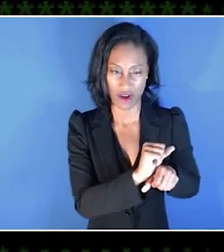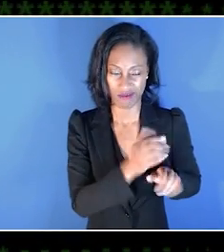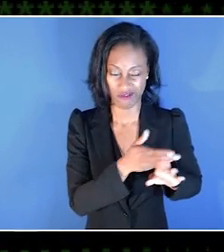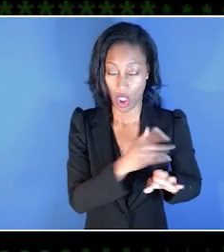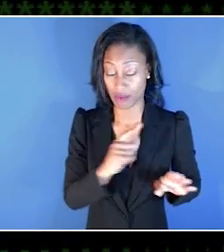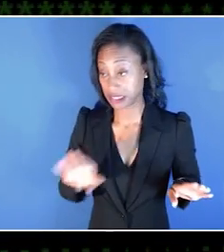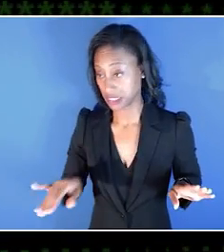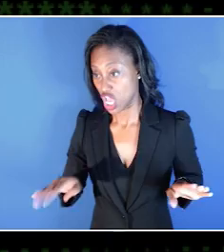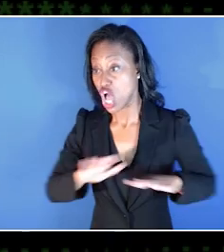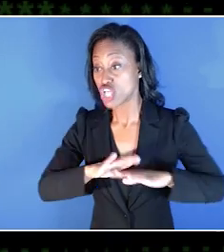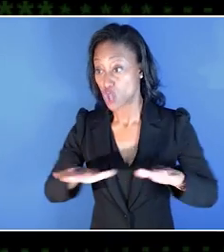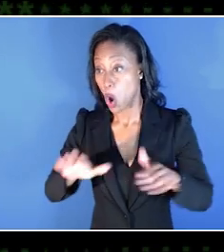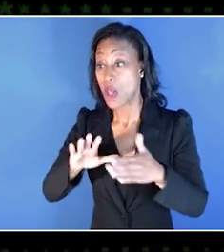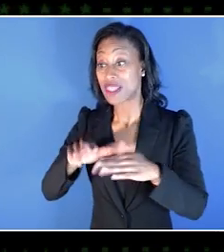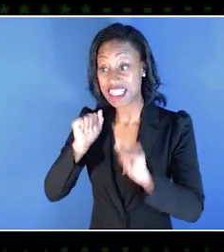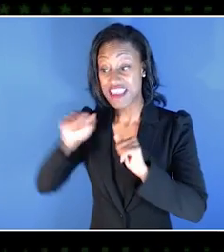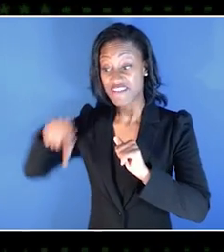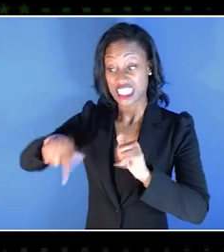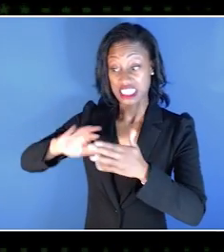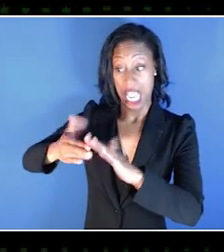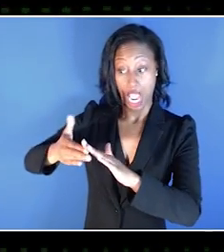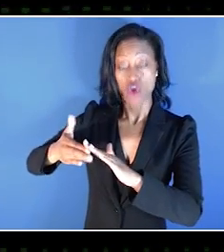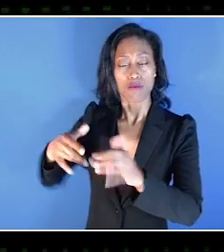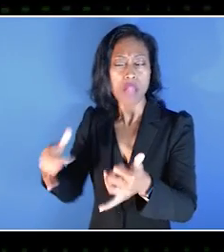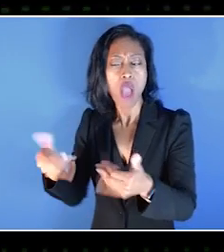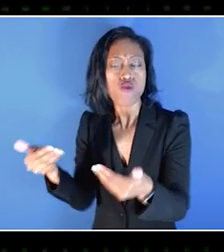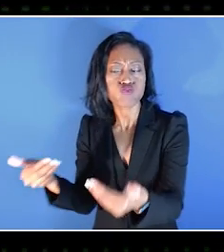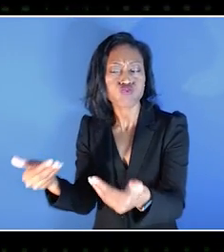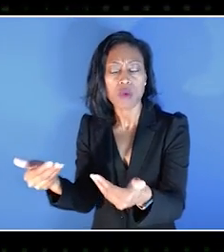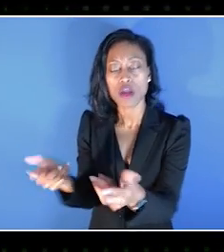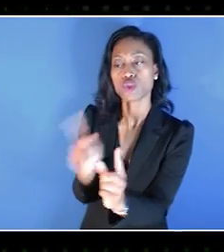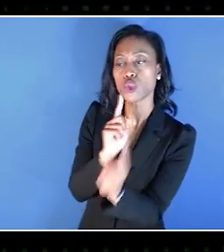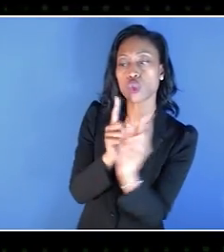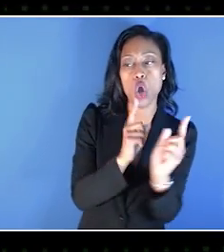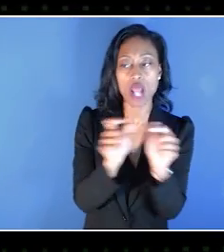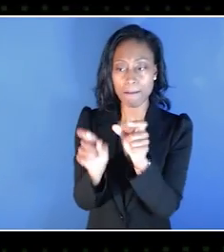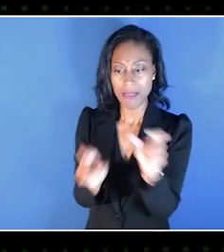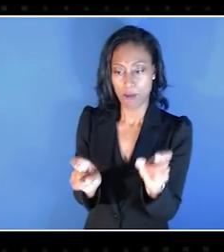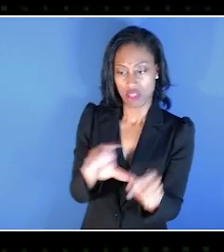I was like, "Don't leave town." You can still play because she was good about talking to people in the town.